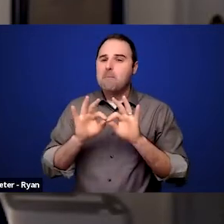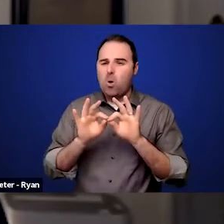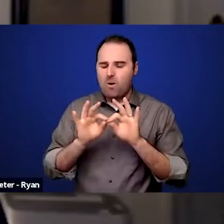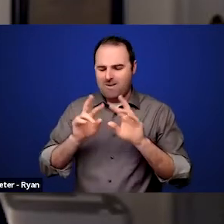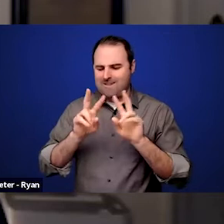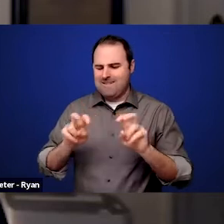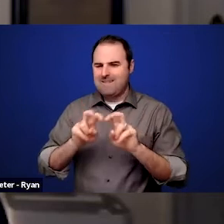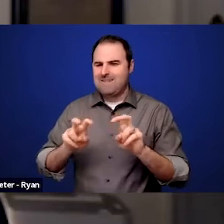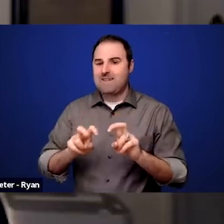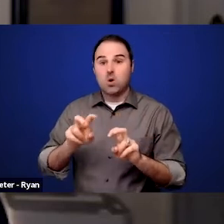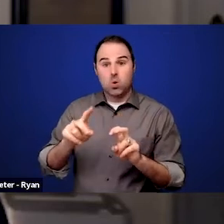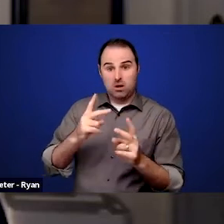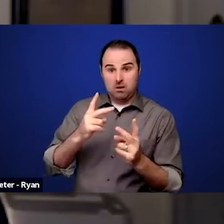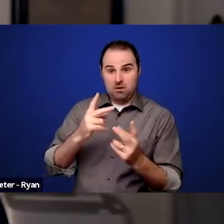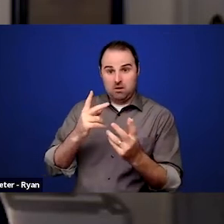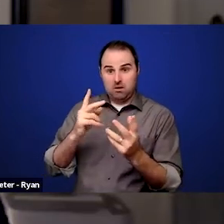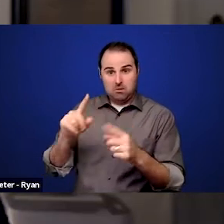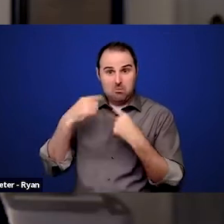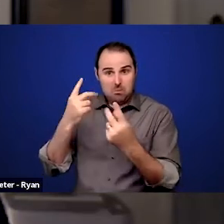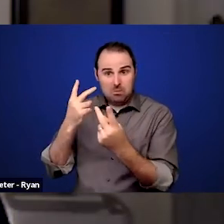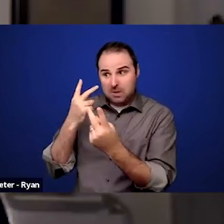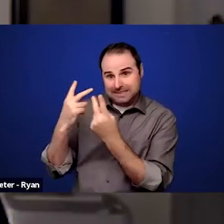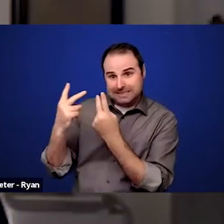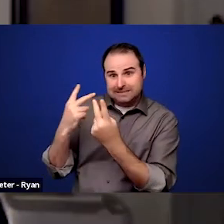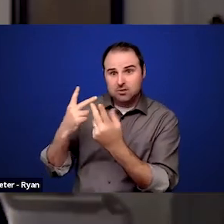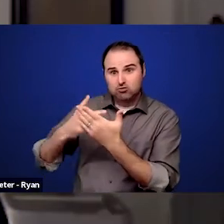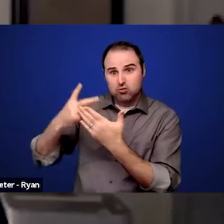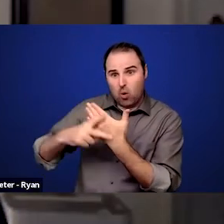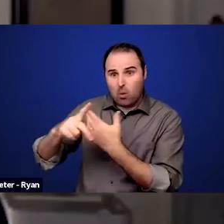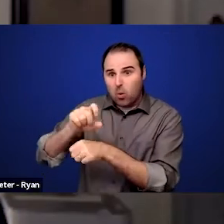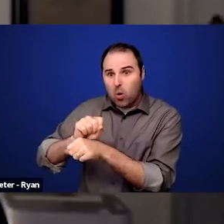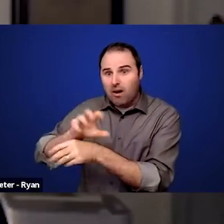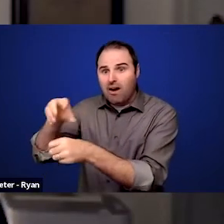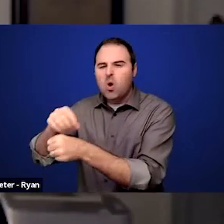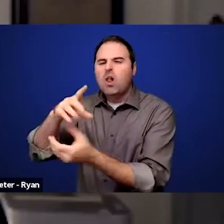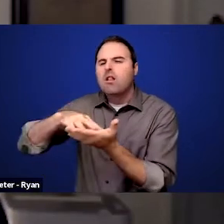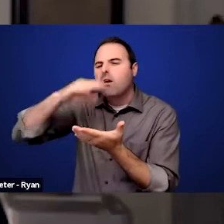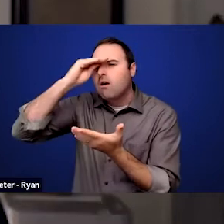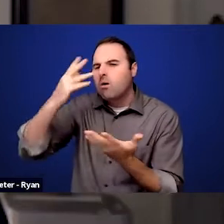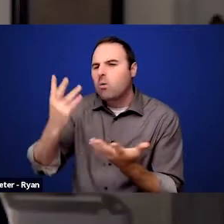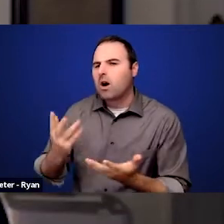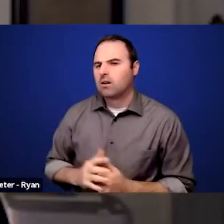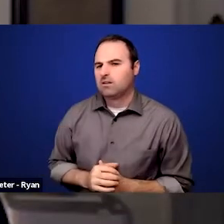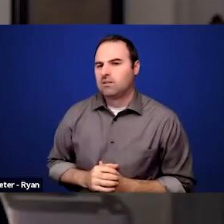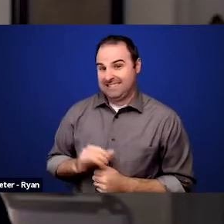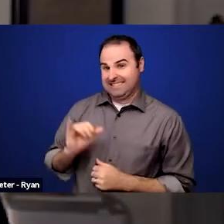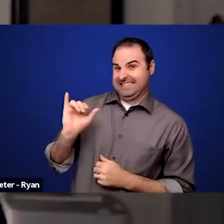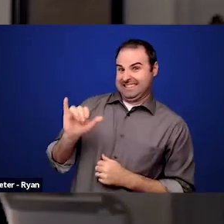what you see in the various programs you're working in that are focusing on issues affecting disabled people